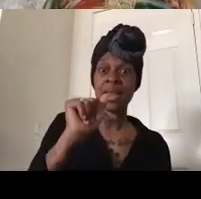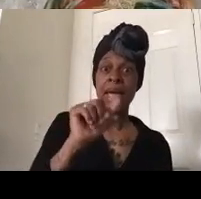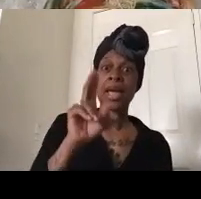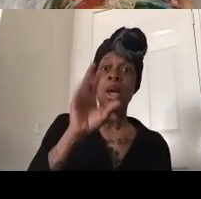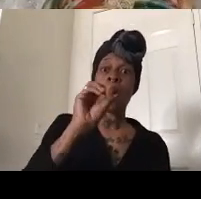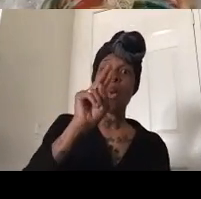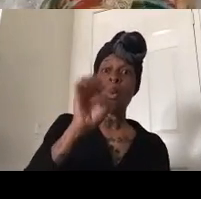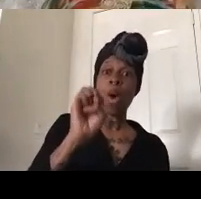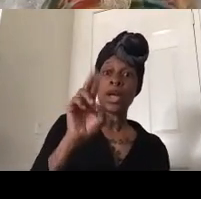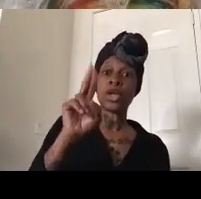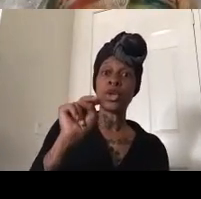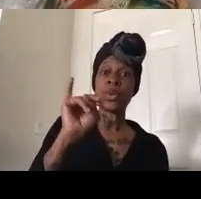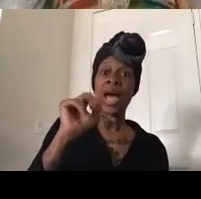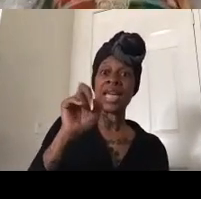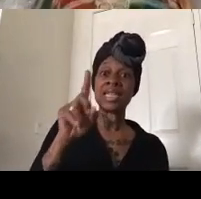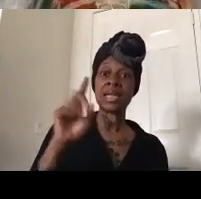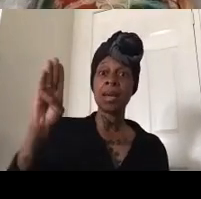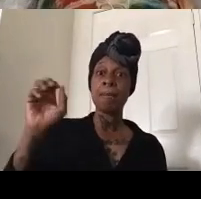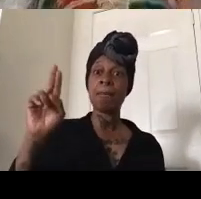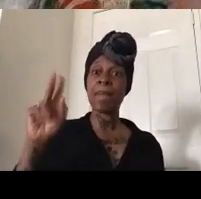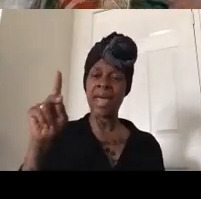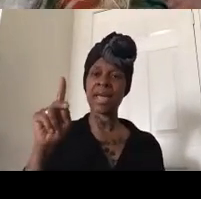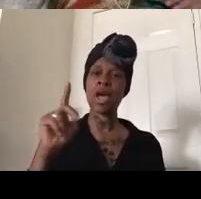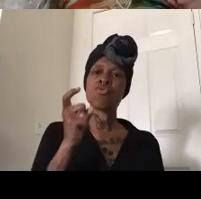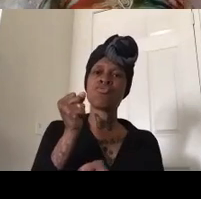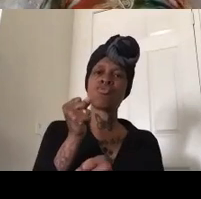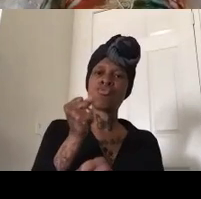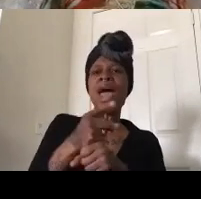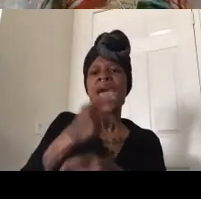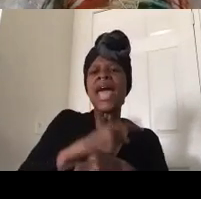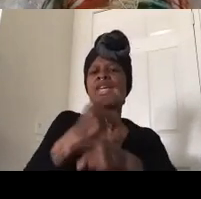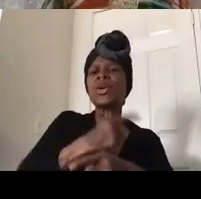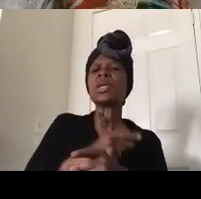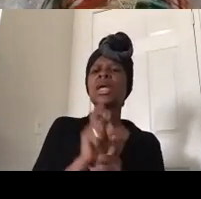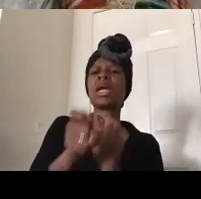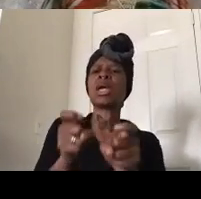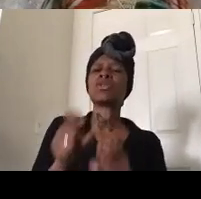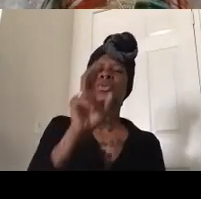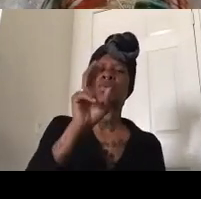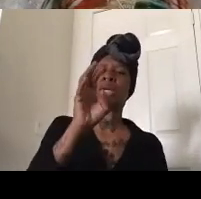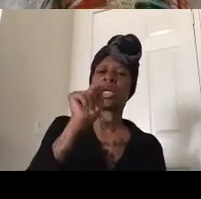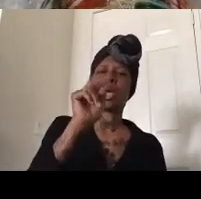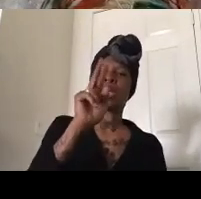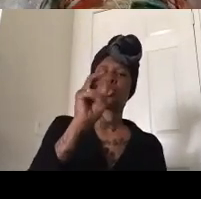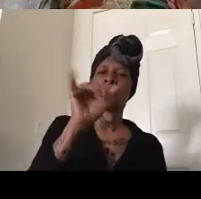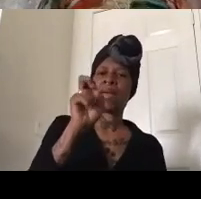regularly to the trayvon martin foundation um which contributes regularly to black lives matter so those are the three